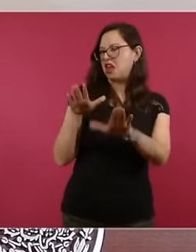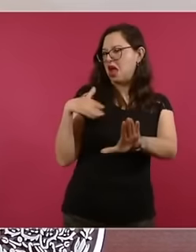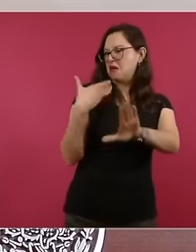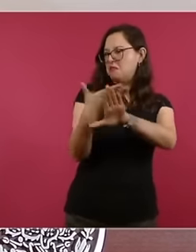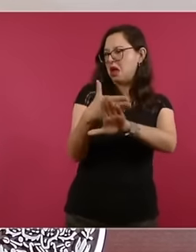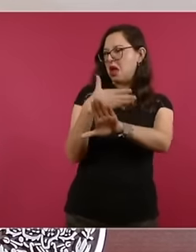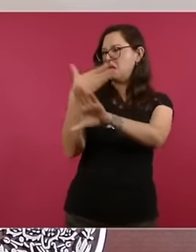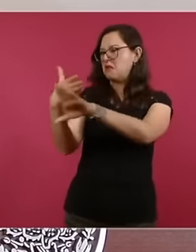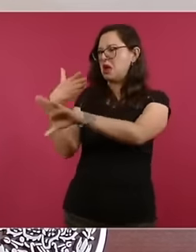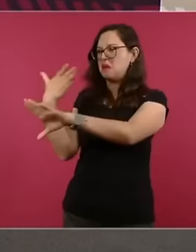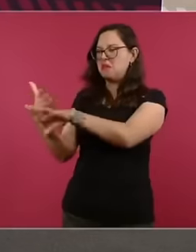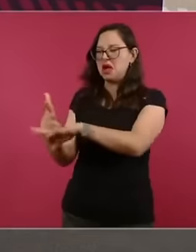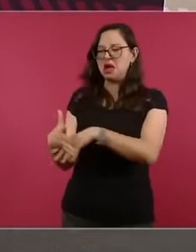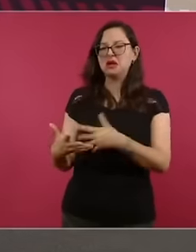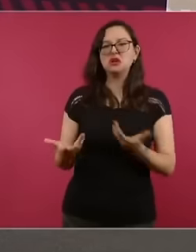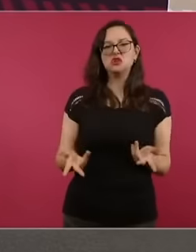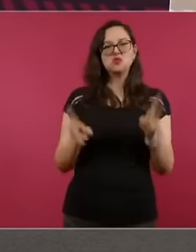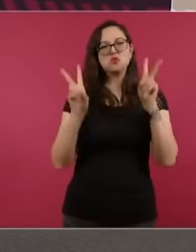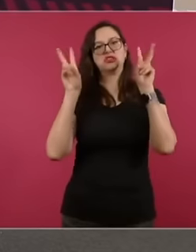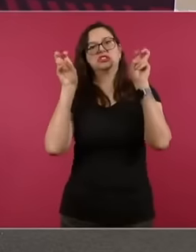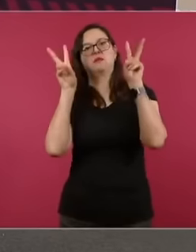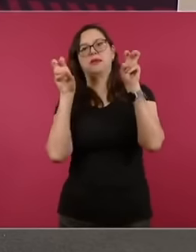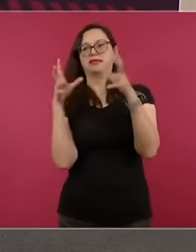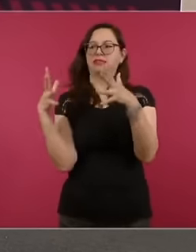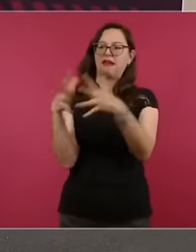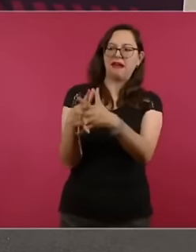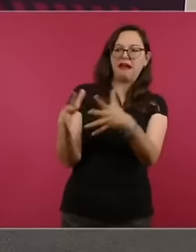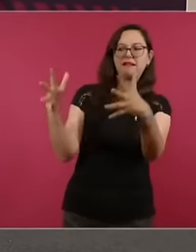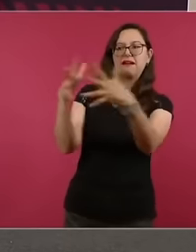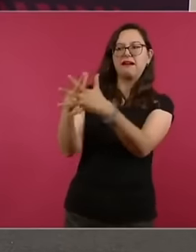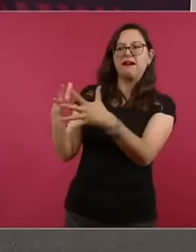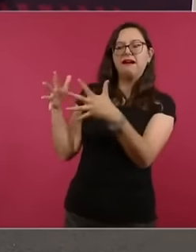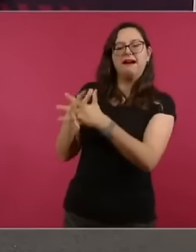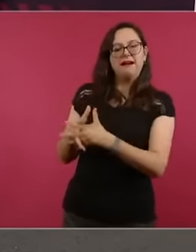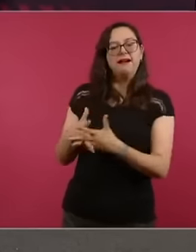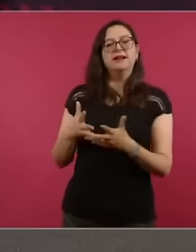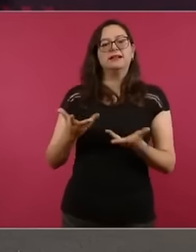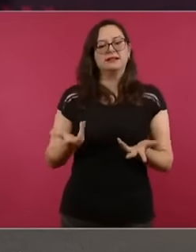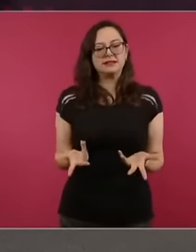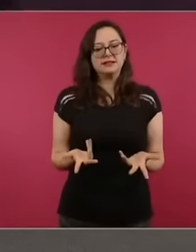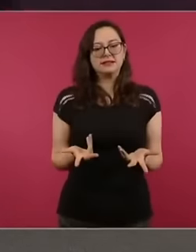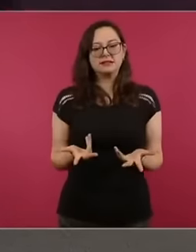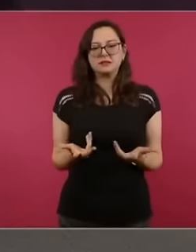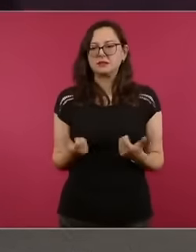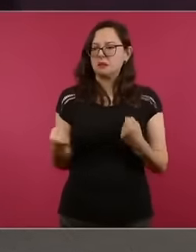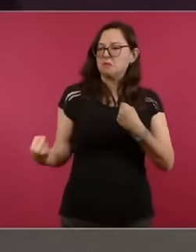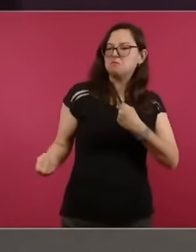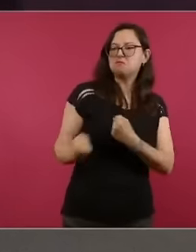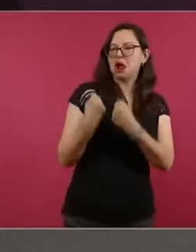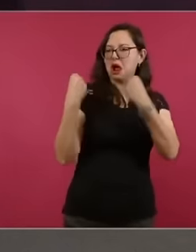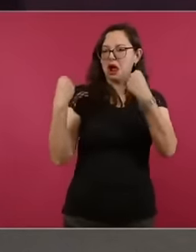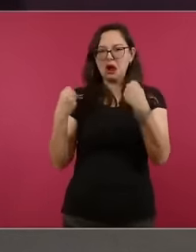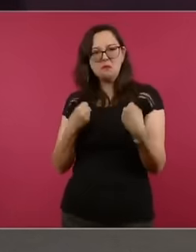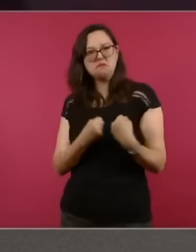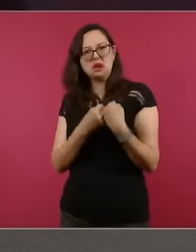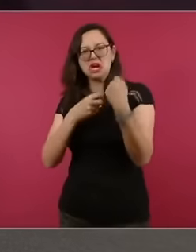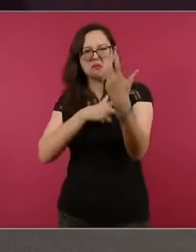force, wanting to confront violence with violence and